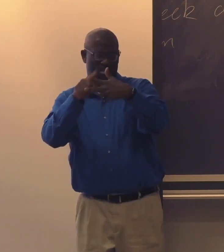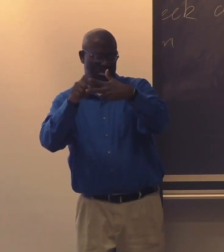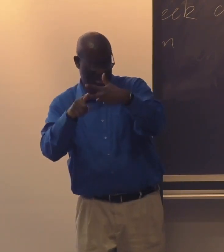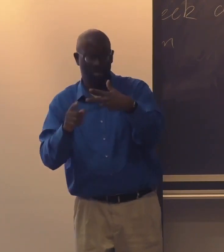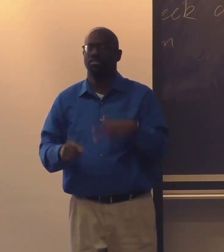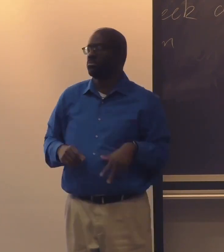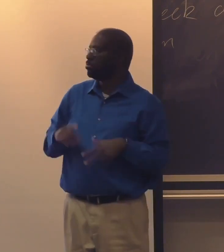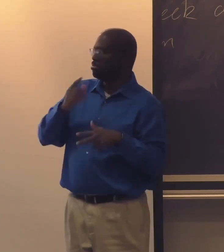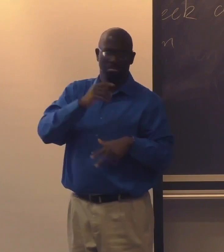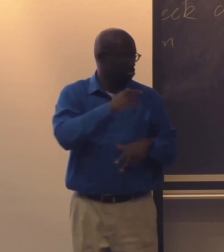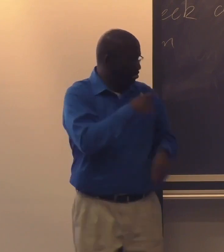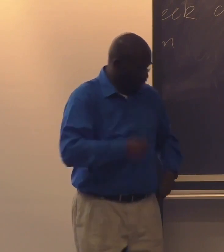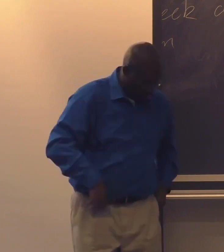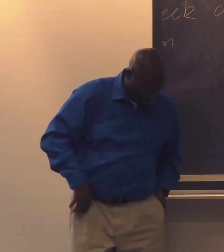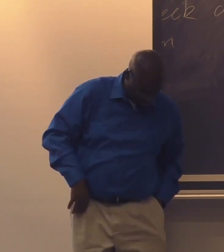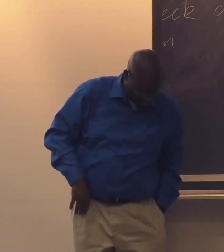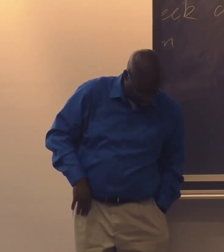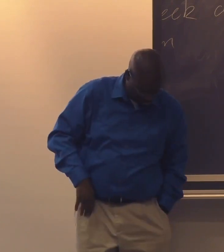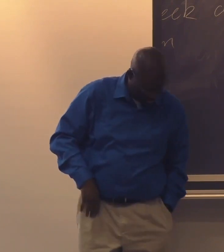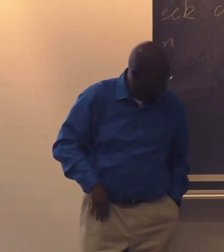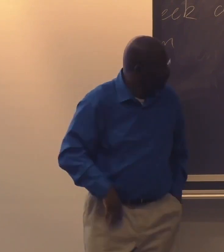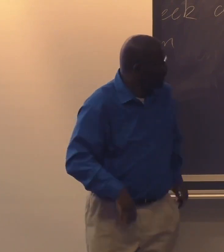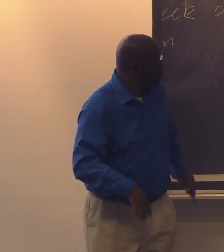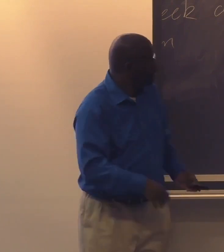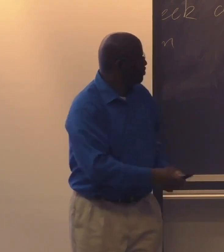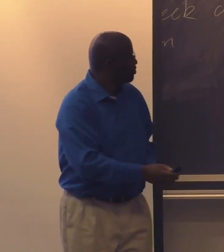Feedback was given. Findings were given.